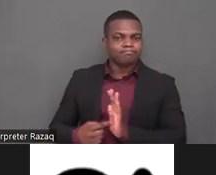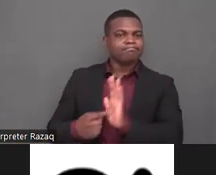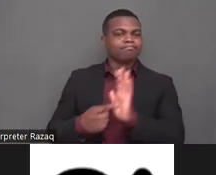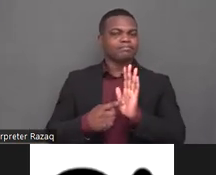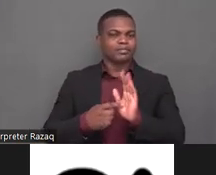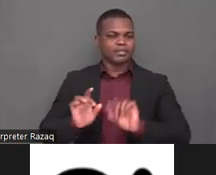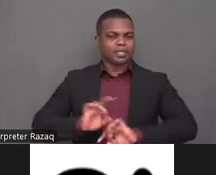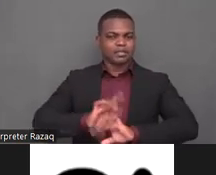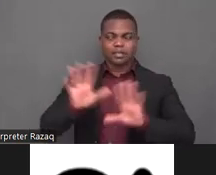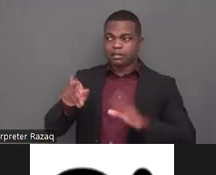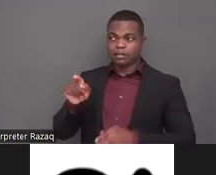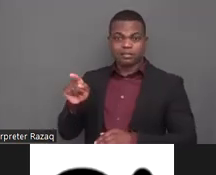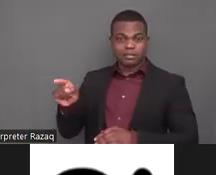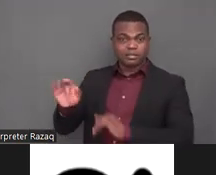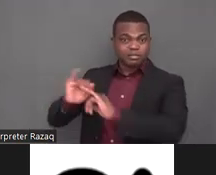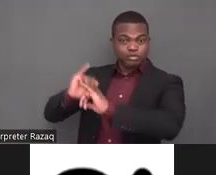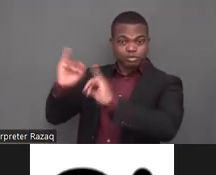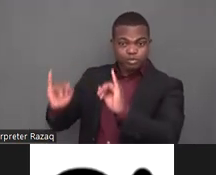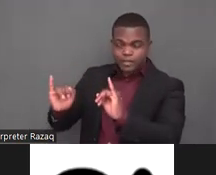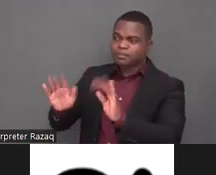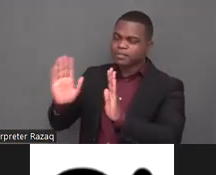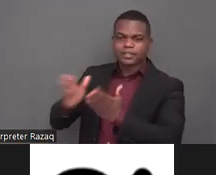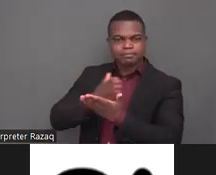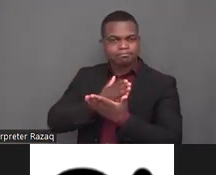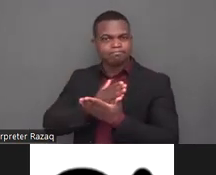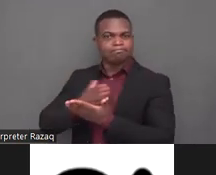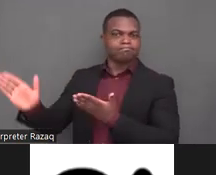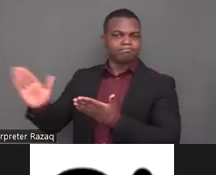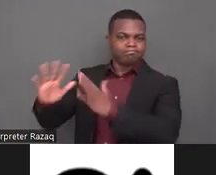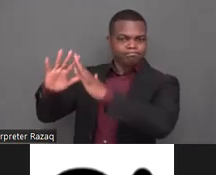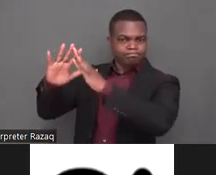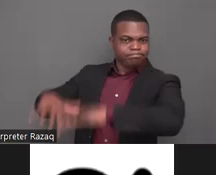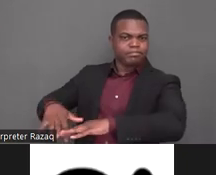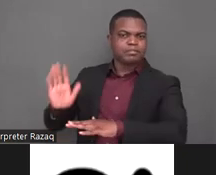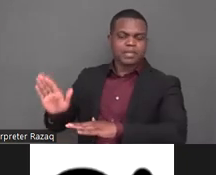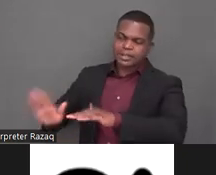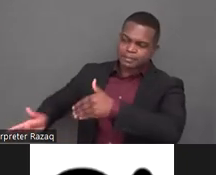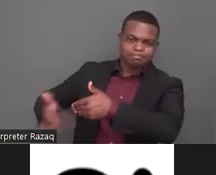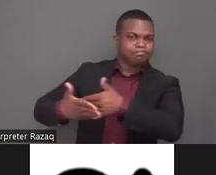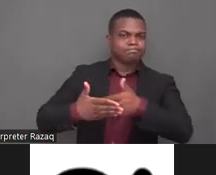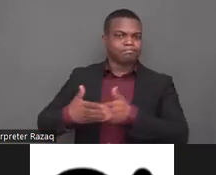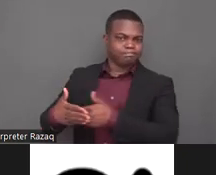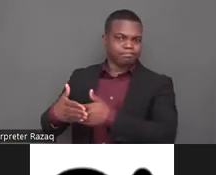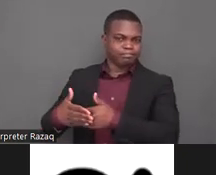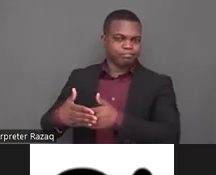kinds of institutions including all of the mental health settings where a person can be deprived of